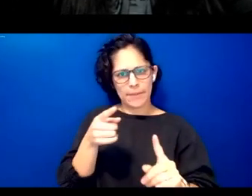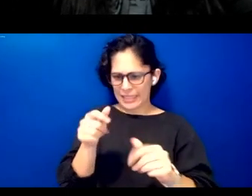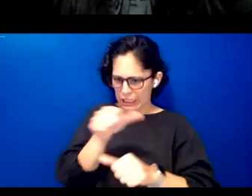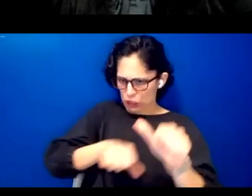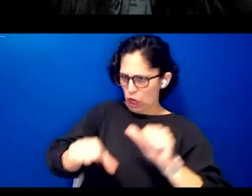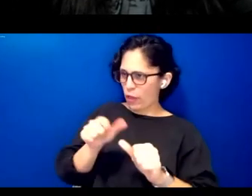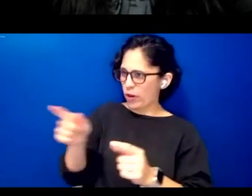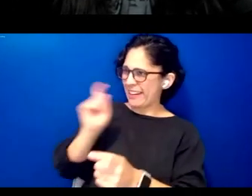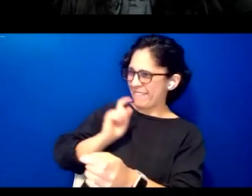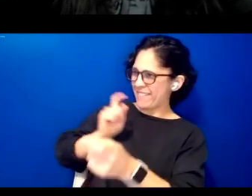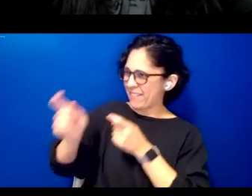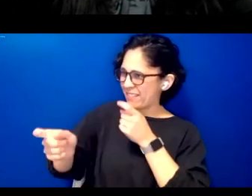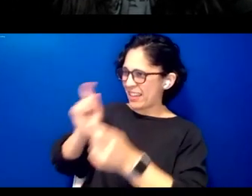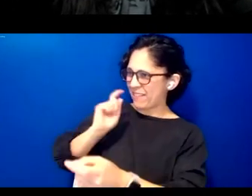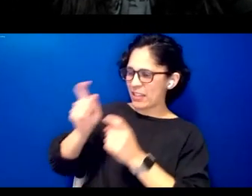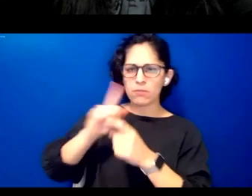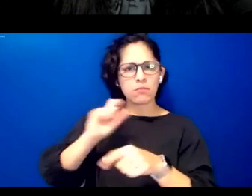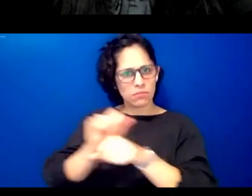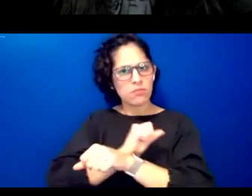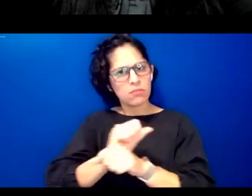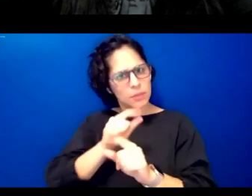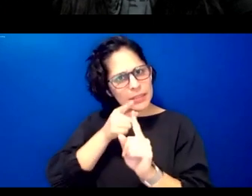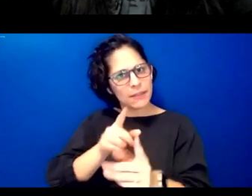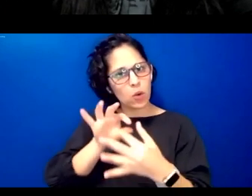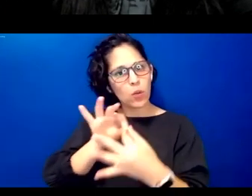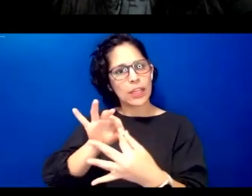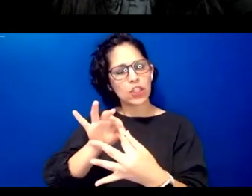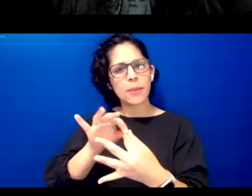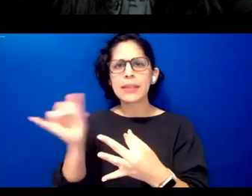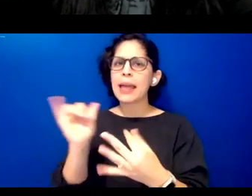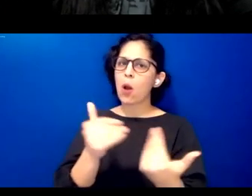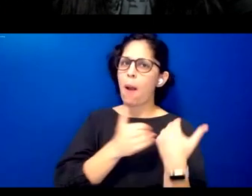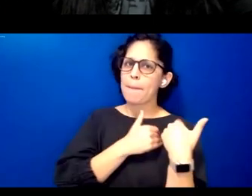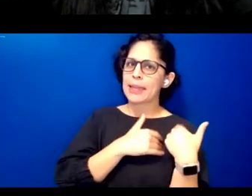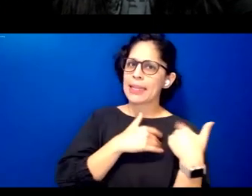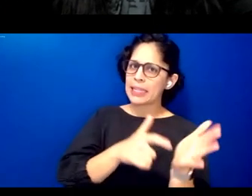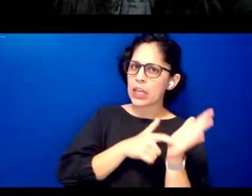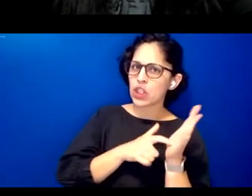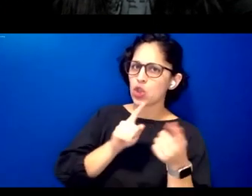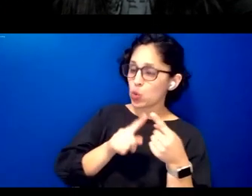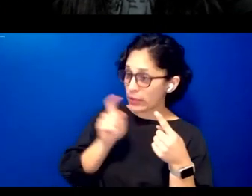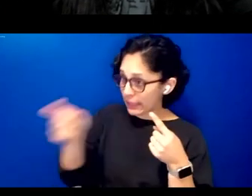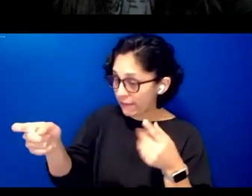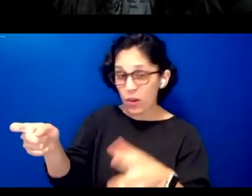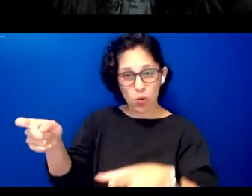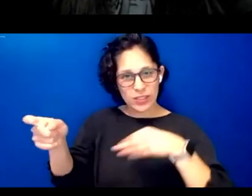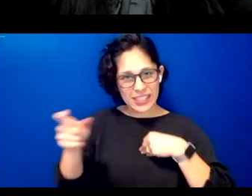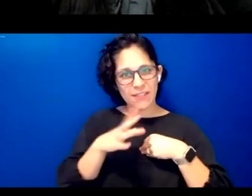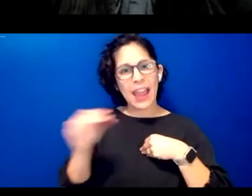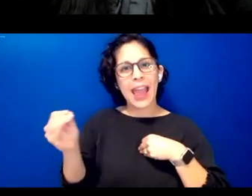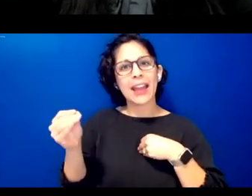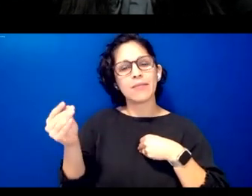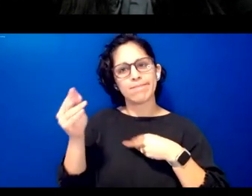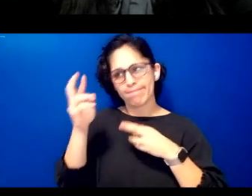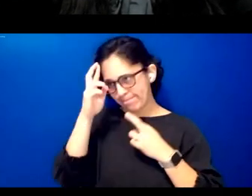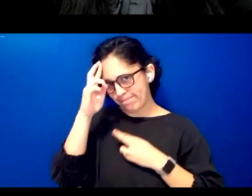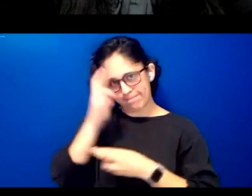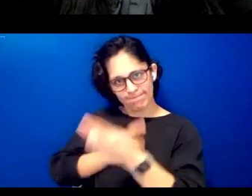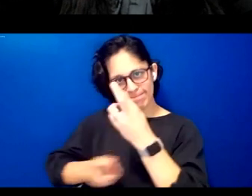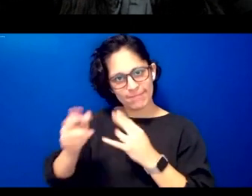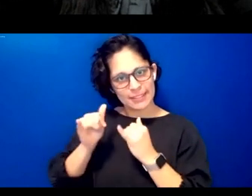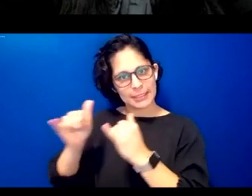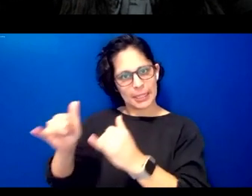an obligation of sorts to give to receive and to reciprocate so how are we as indigenous